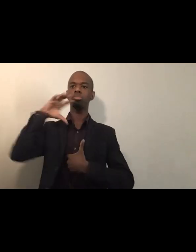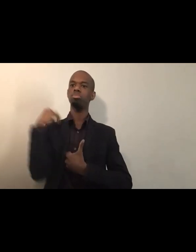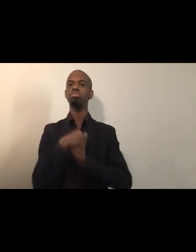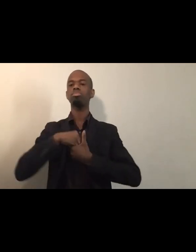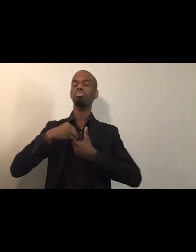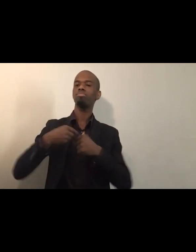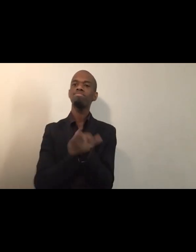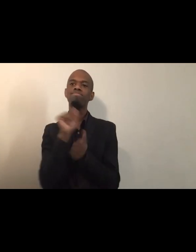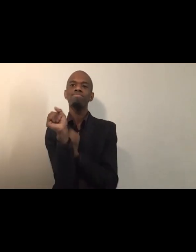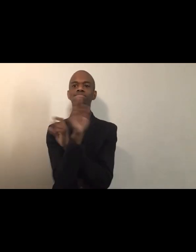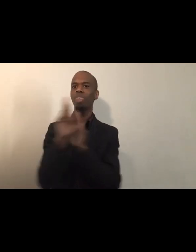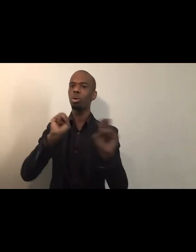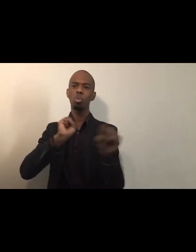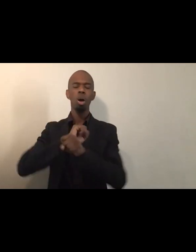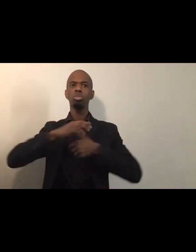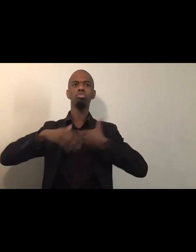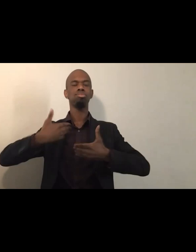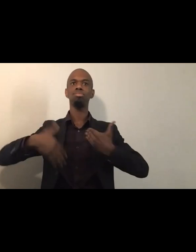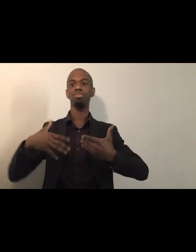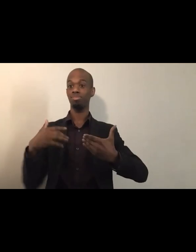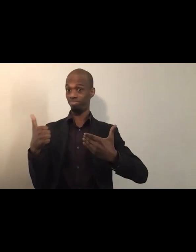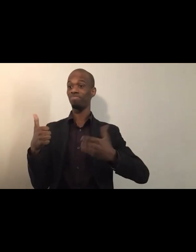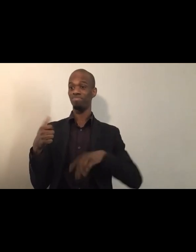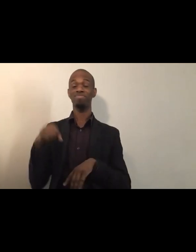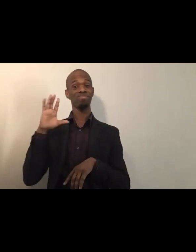And so we're going to kind of move in that way.